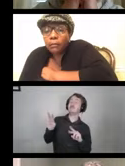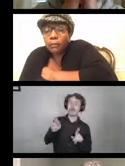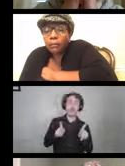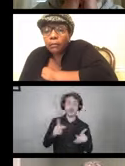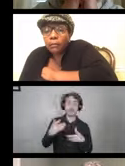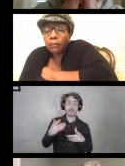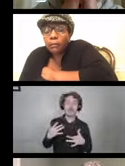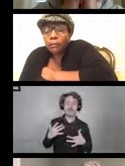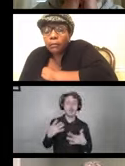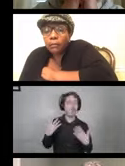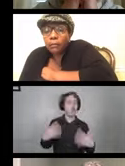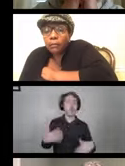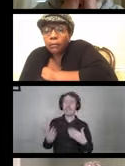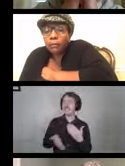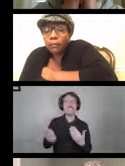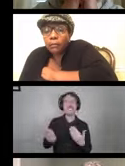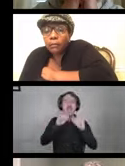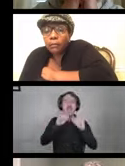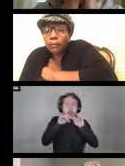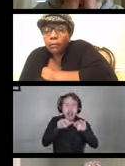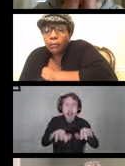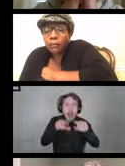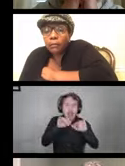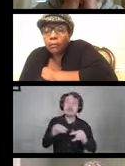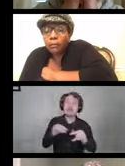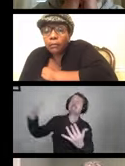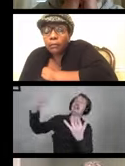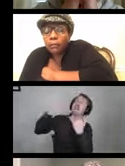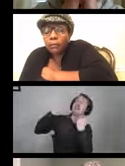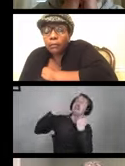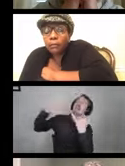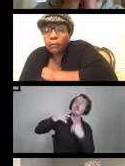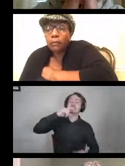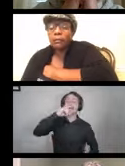more vulnerable to sneezing and coughing.